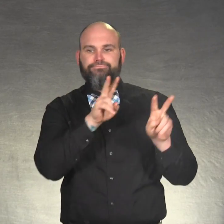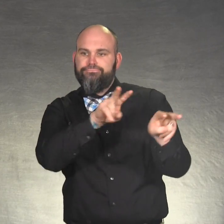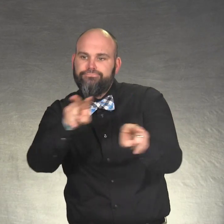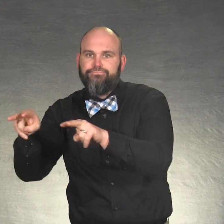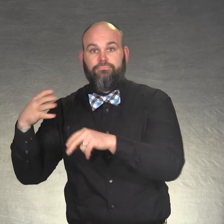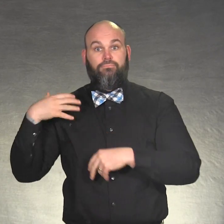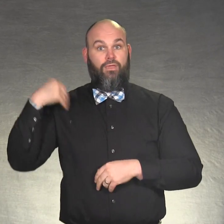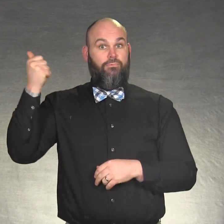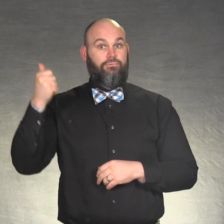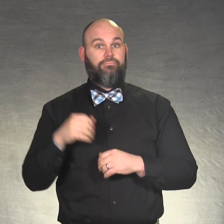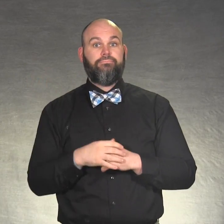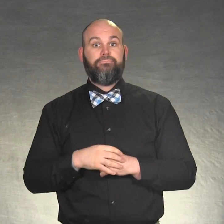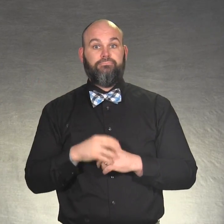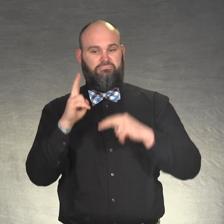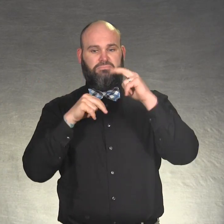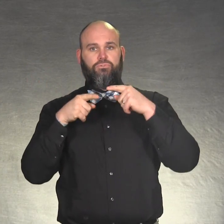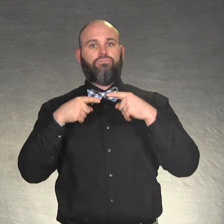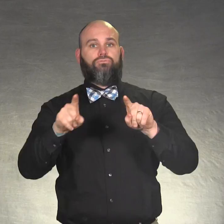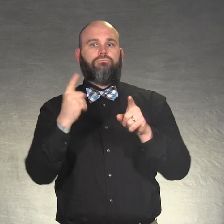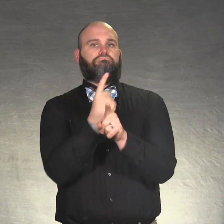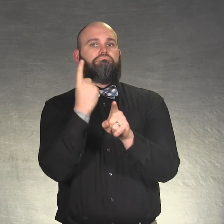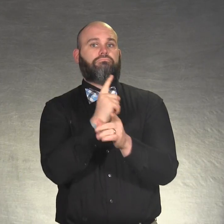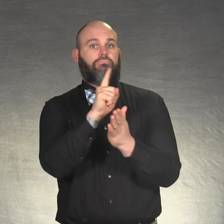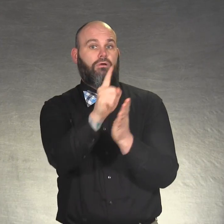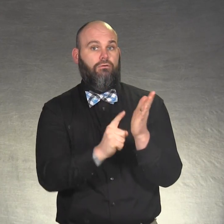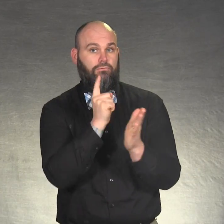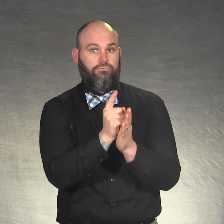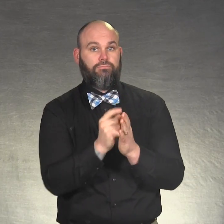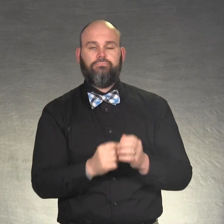of the Capitol building during business hours.